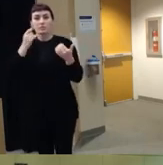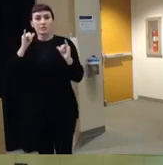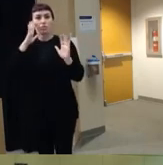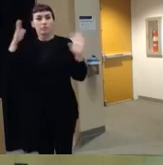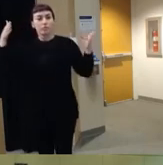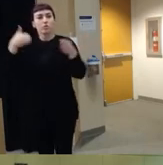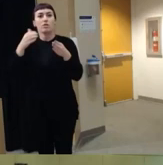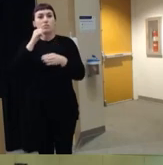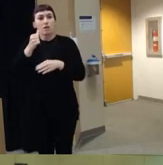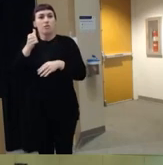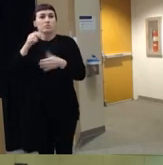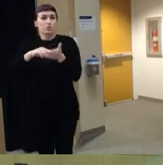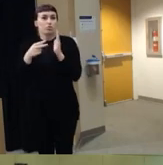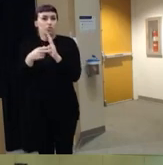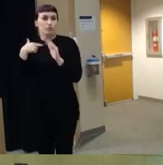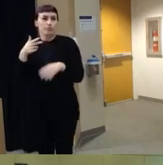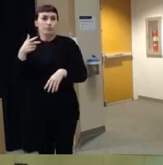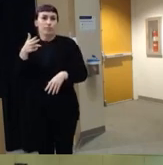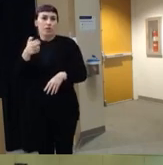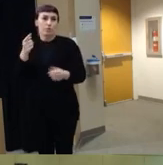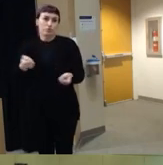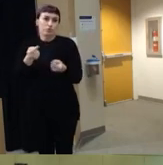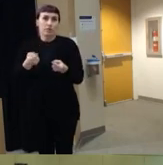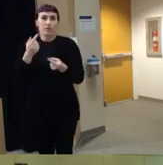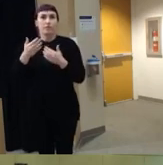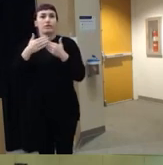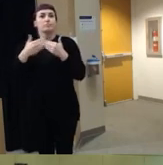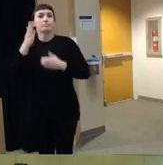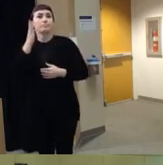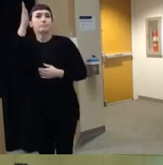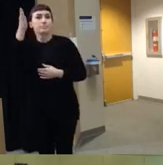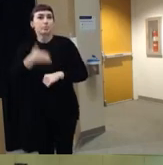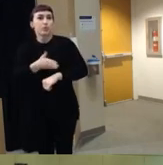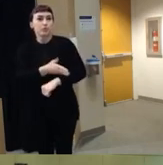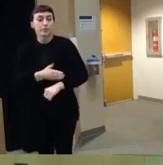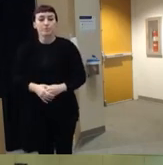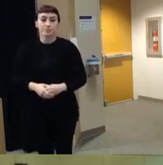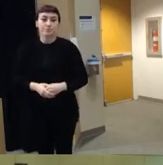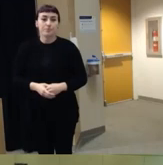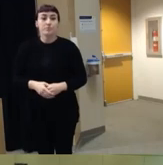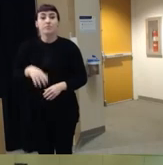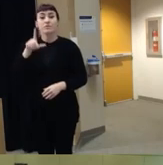injuries and then kind of working forward from there so in 2020 um there were 222 children and